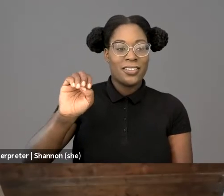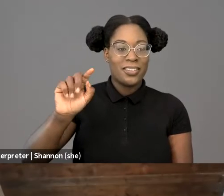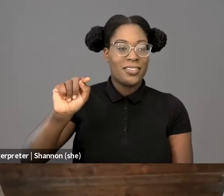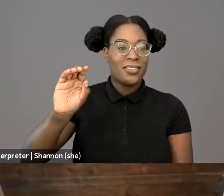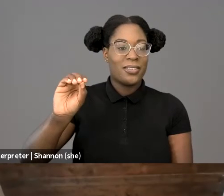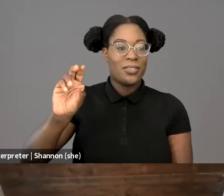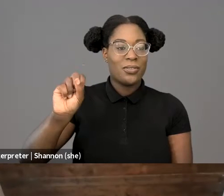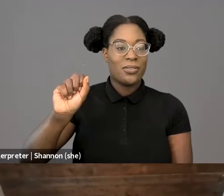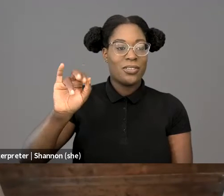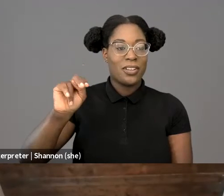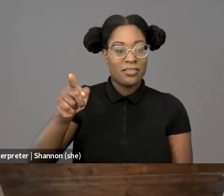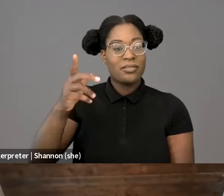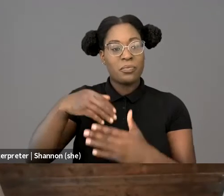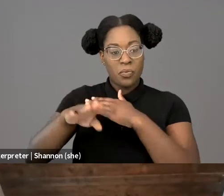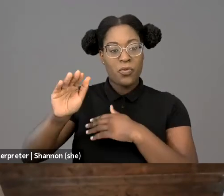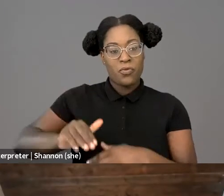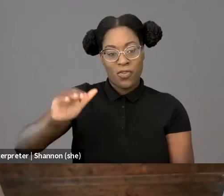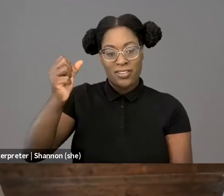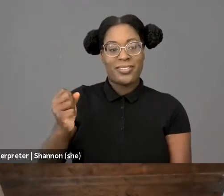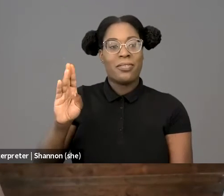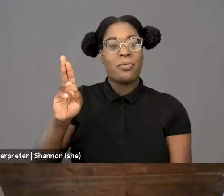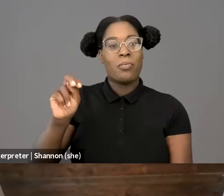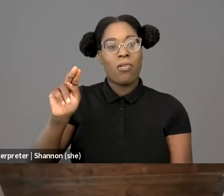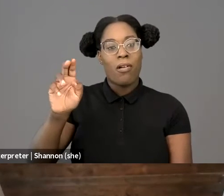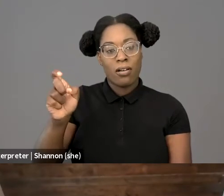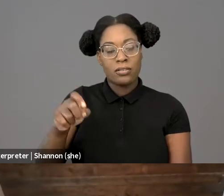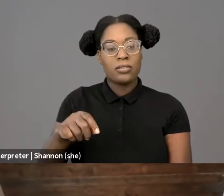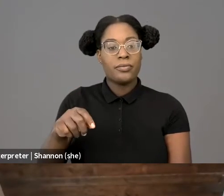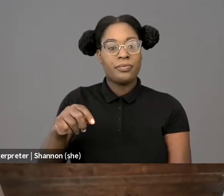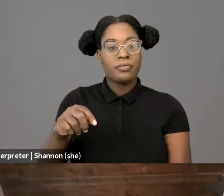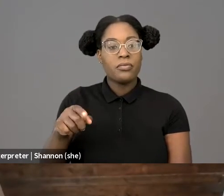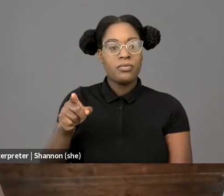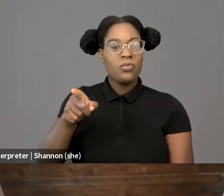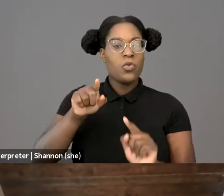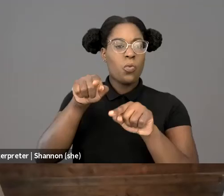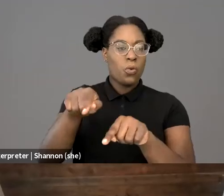and is an assistant professor of law at the University of South Carolina School of Law, starting this fall,